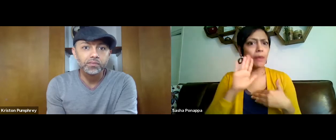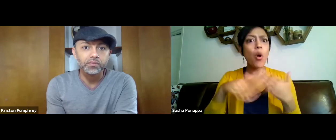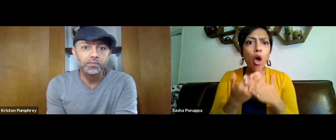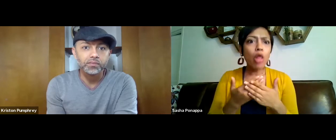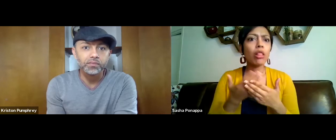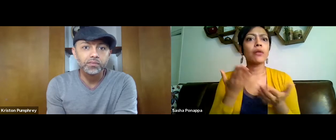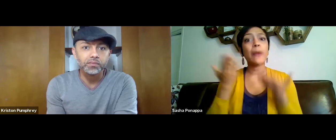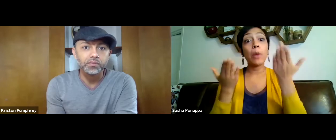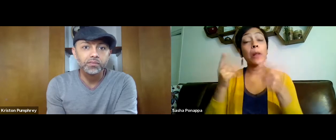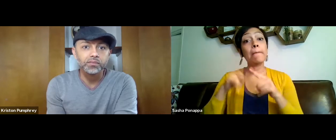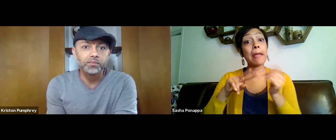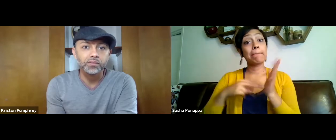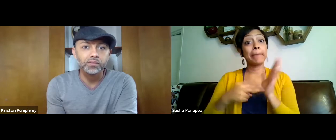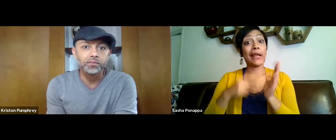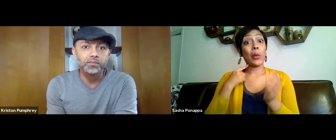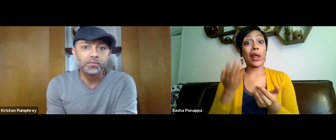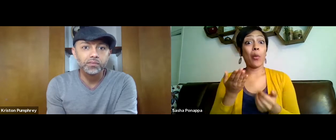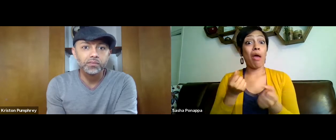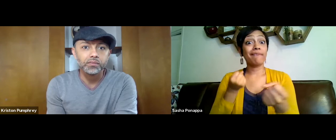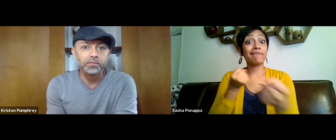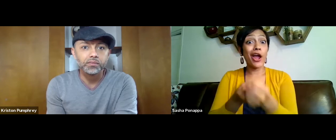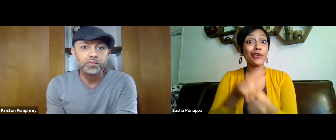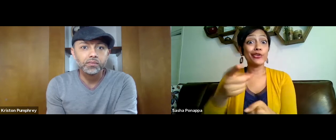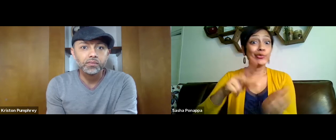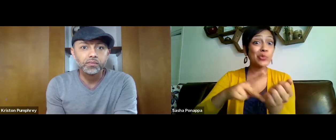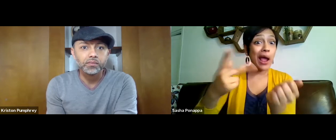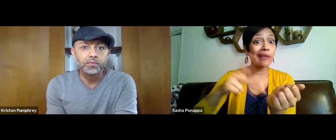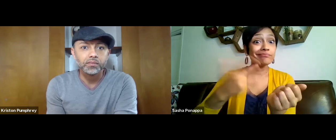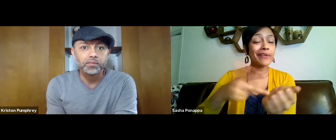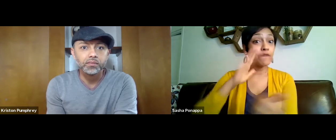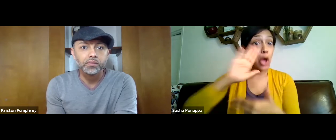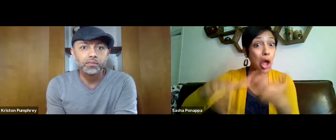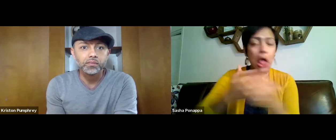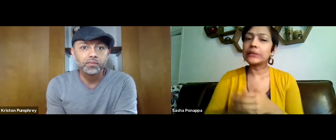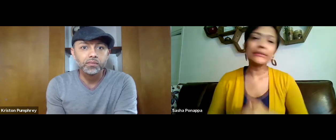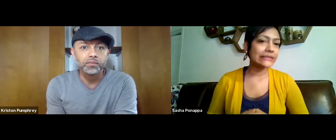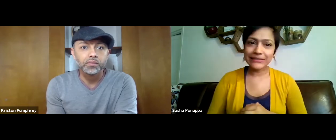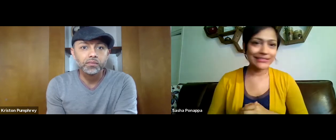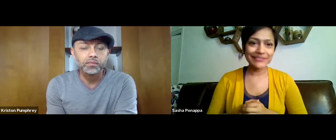wonderful ideas and organizations that are proposed. But just because you submit a proposal